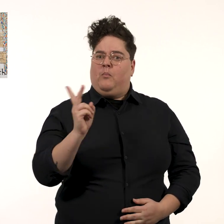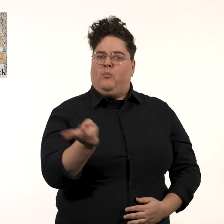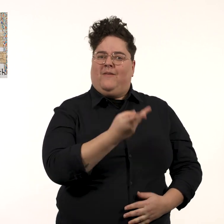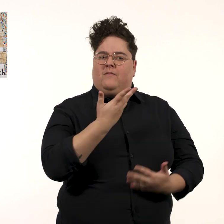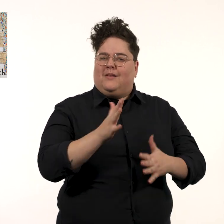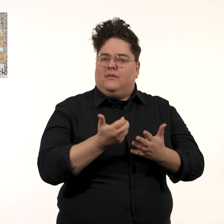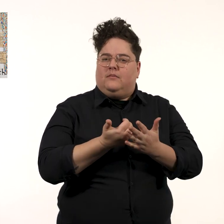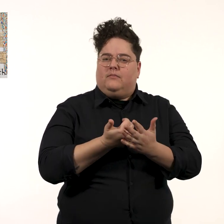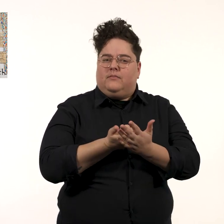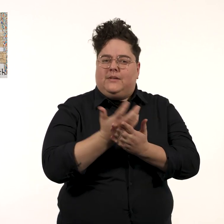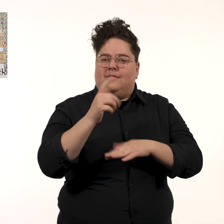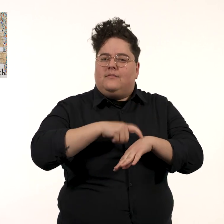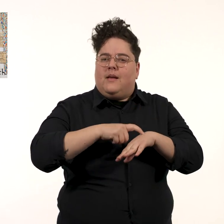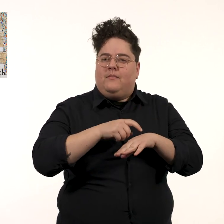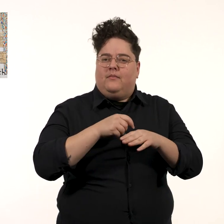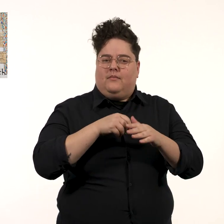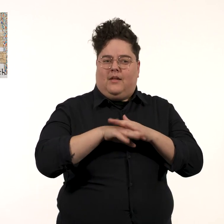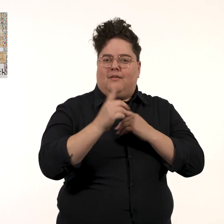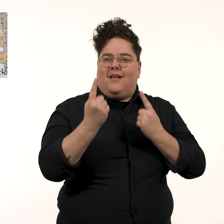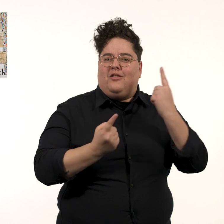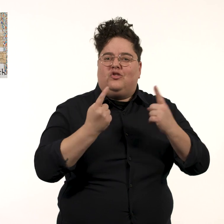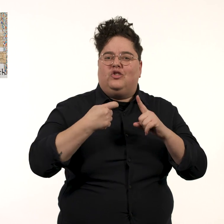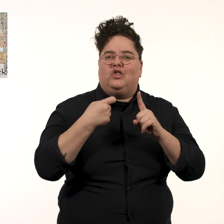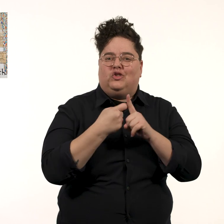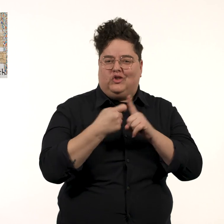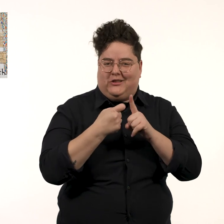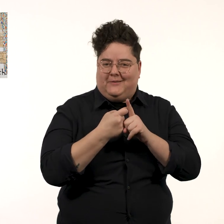Katherine and Helen have spent in each other’s kitchens.